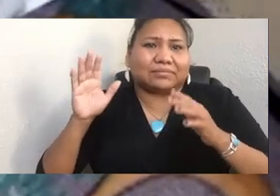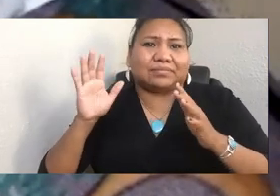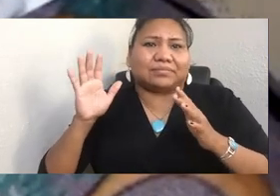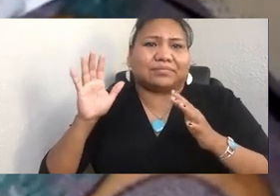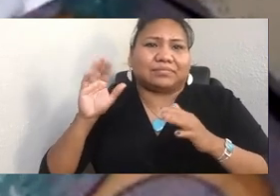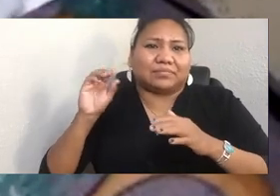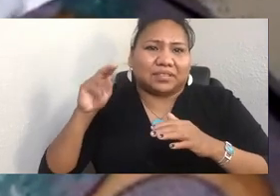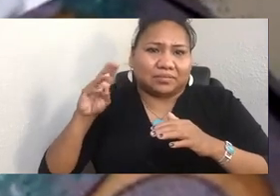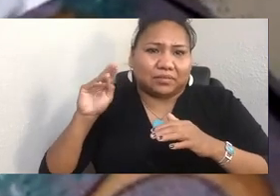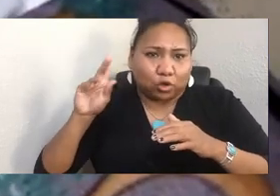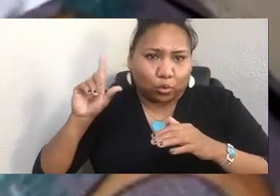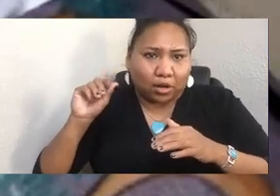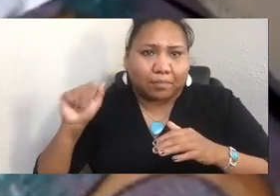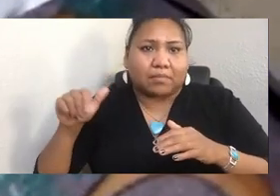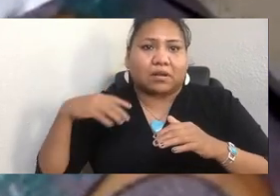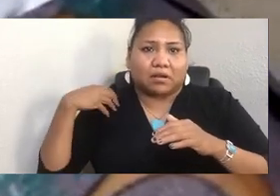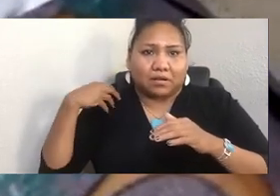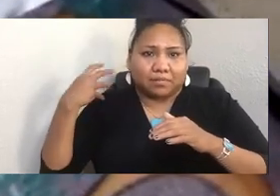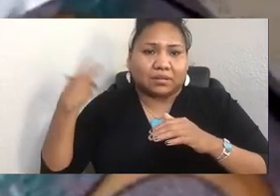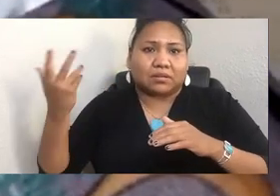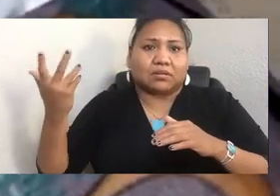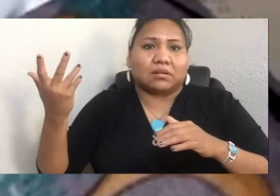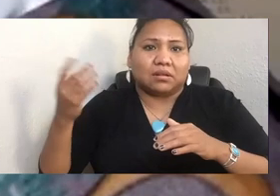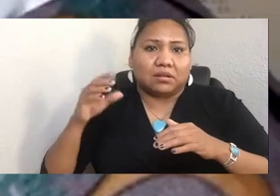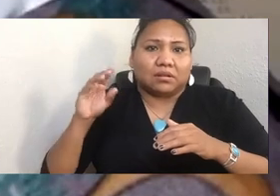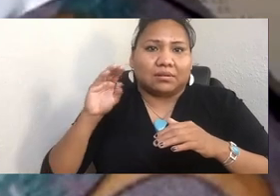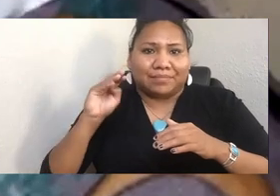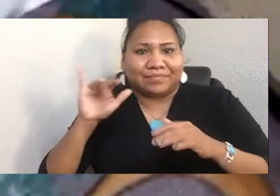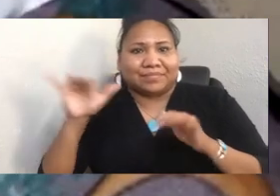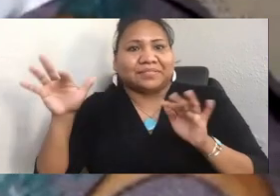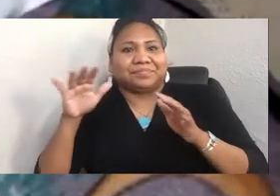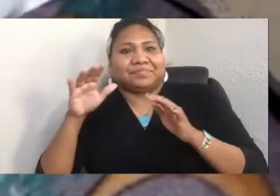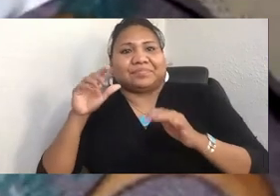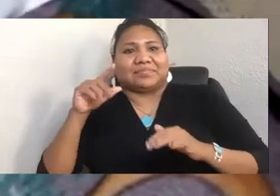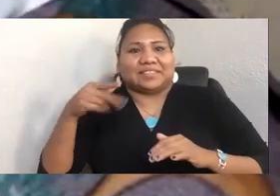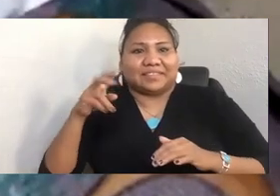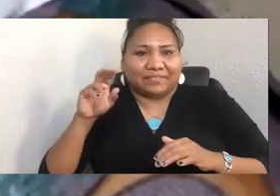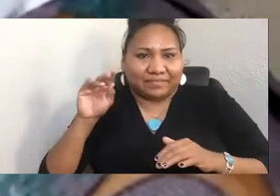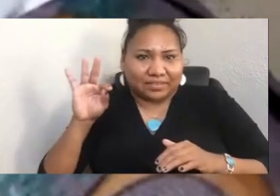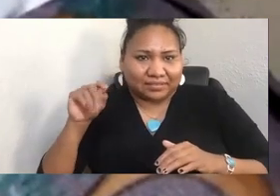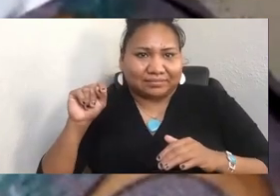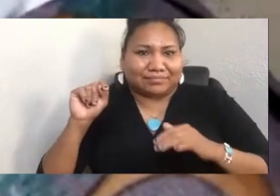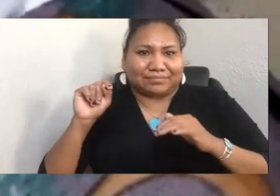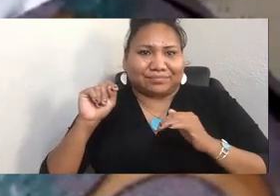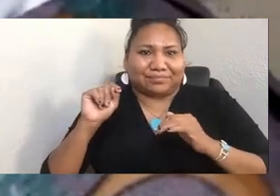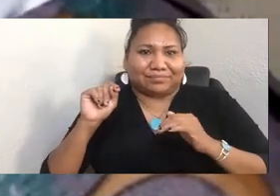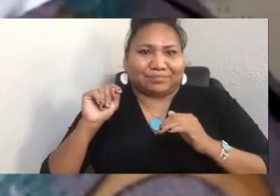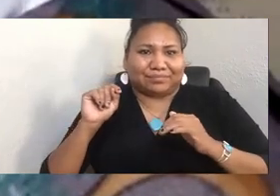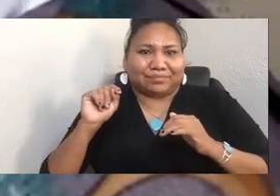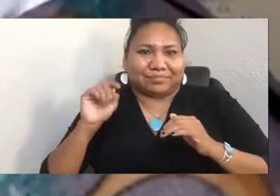Ainu, Duwamish, Quinault, Squaxin, Osage, Miami, Sioux, Haudenosaunee.